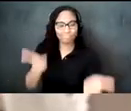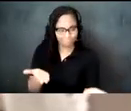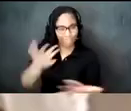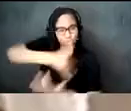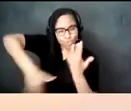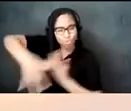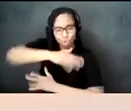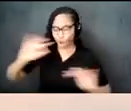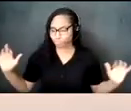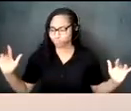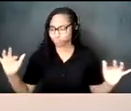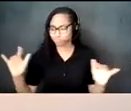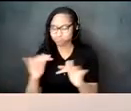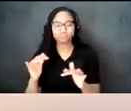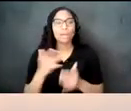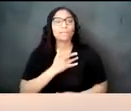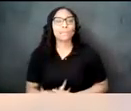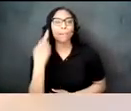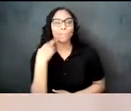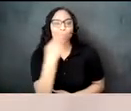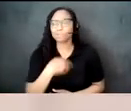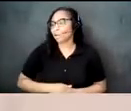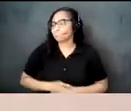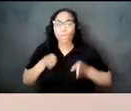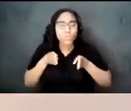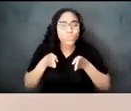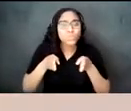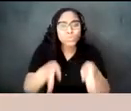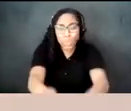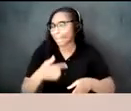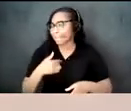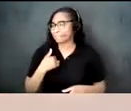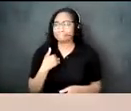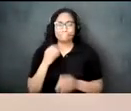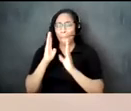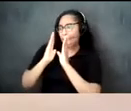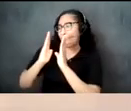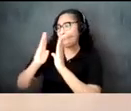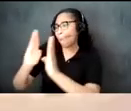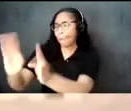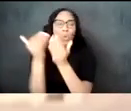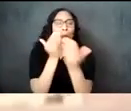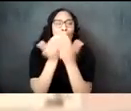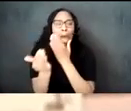at restaurants on street corners in alleyways and wherever people meet to talk and socialize